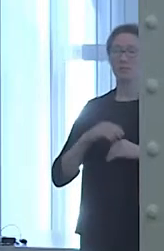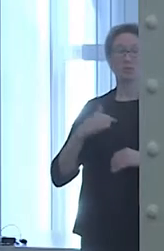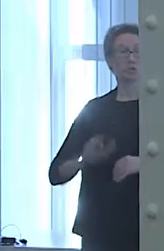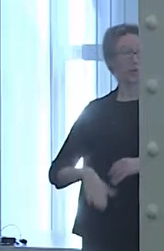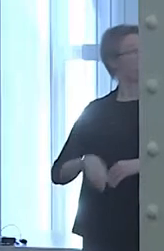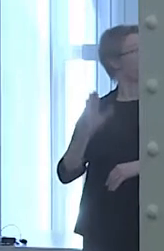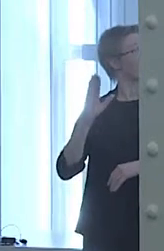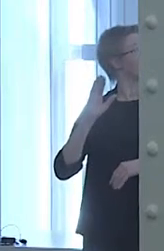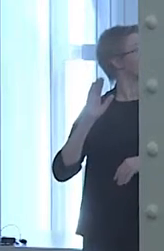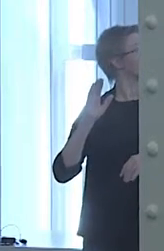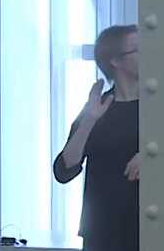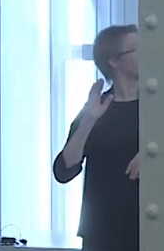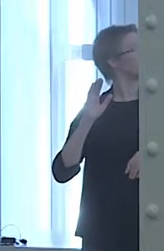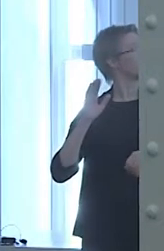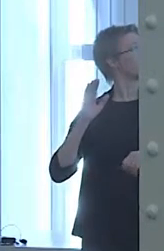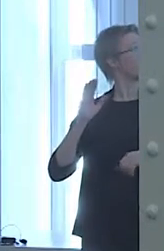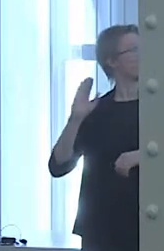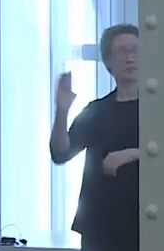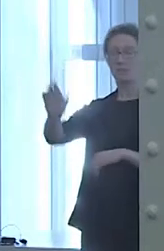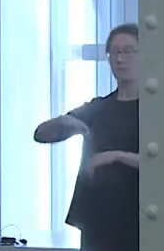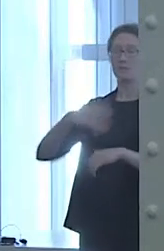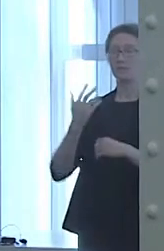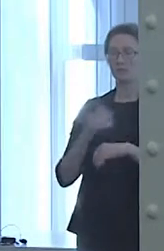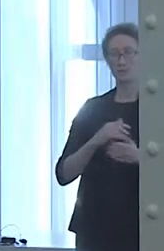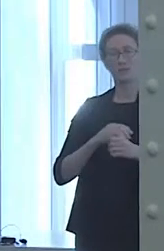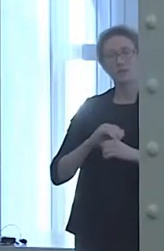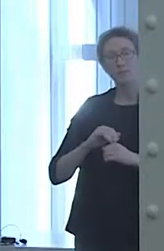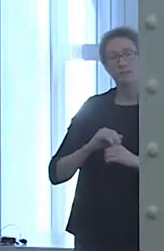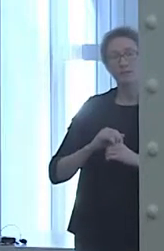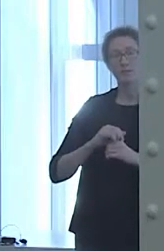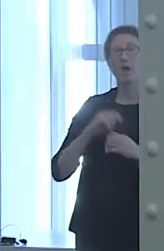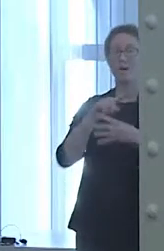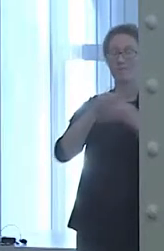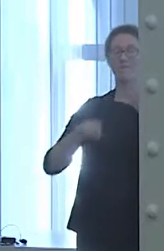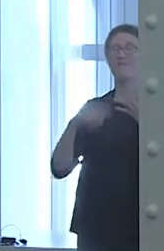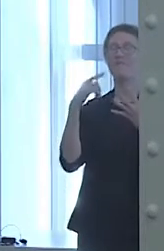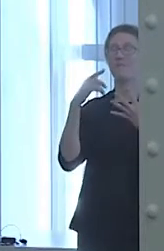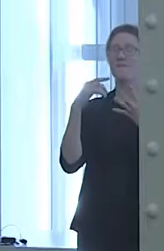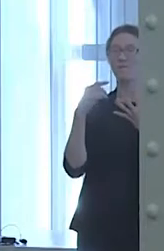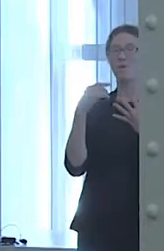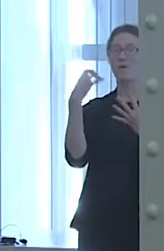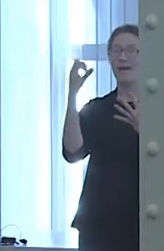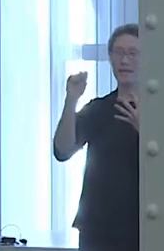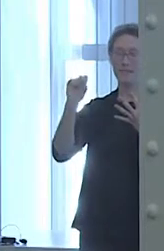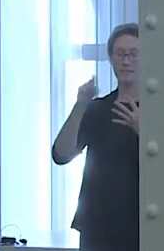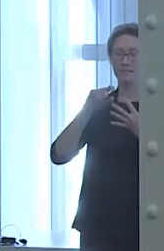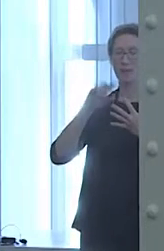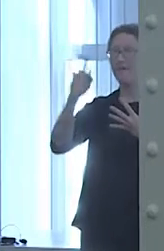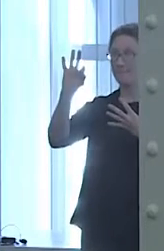to call the four F's: faith, family, friends, and food, lots of food.